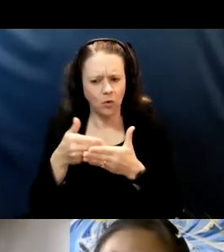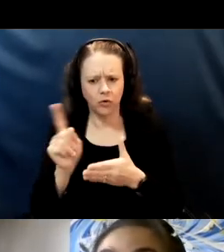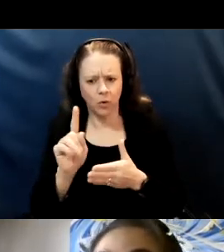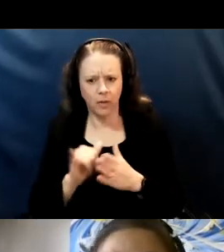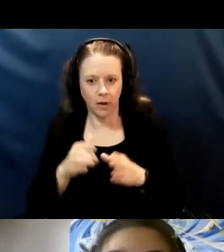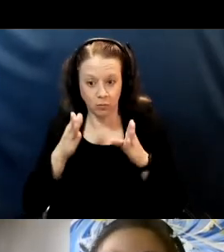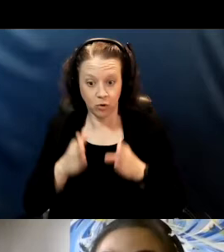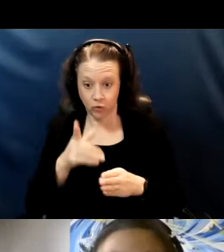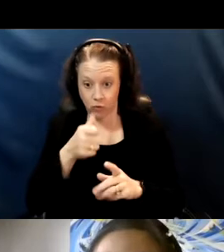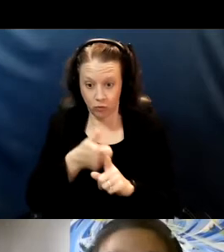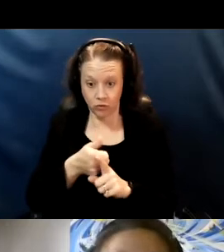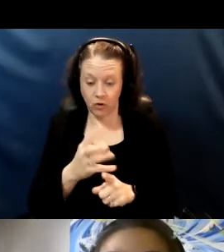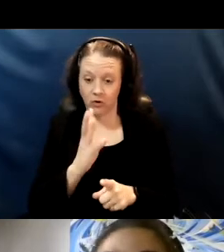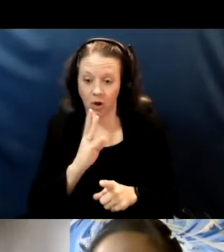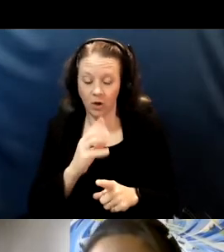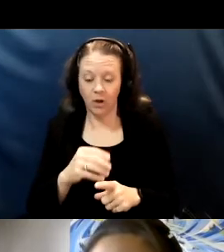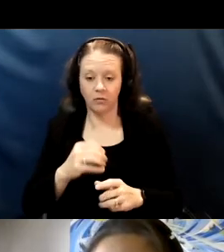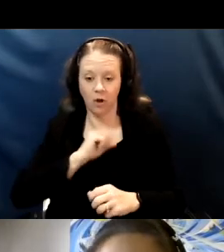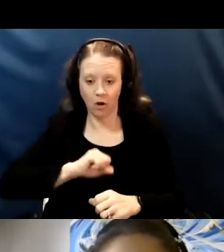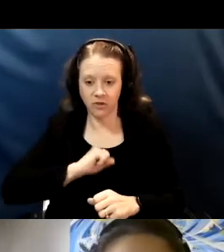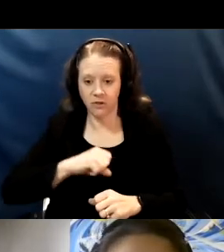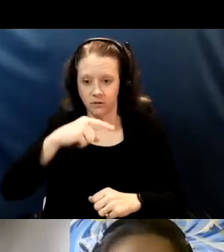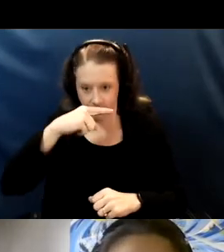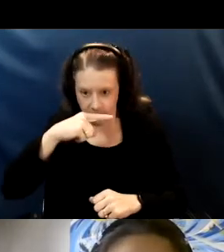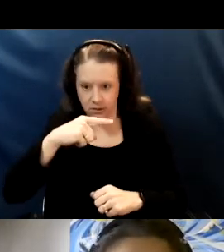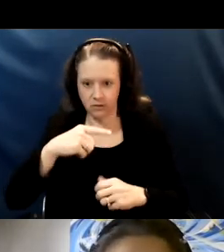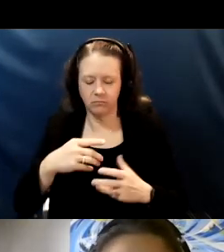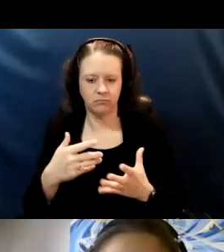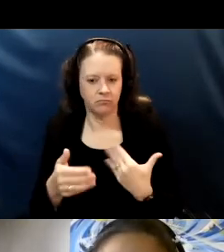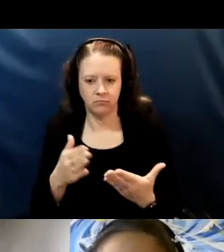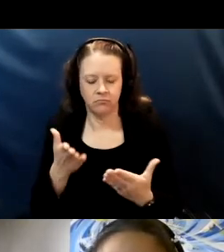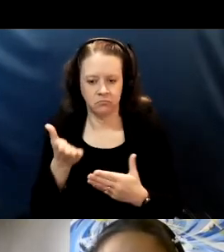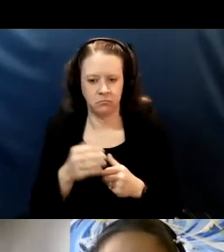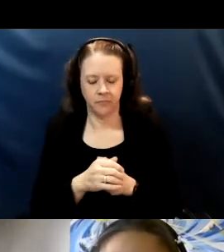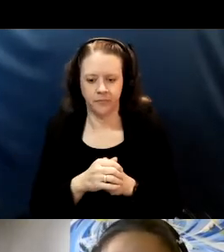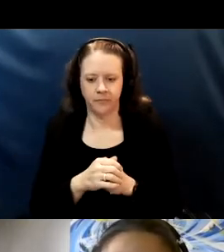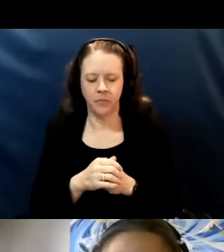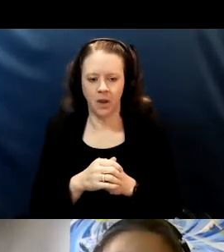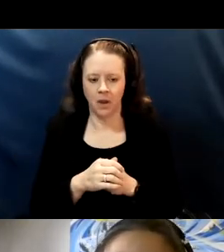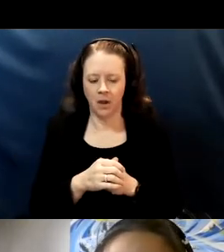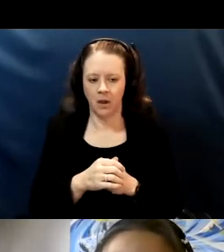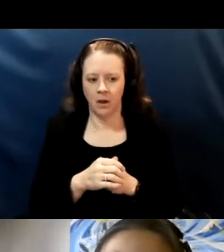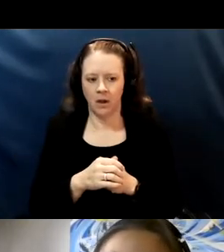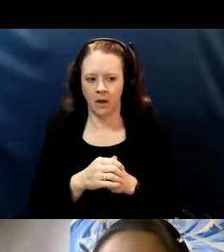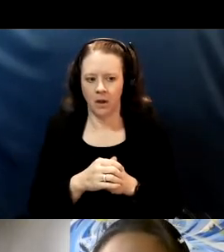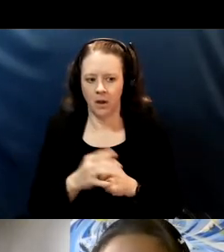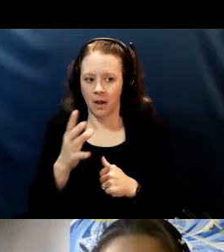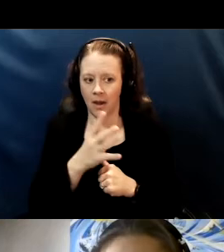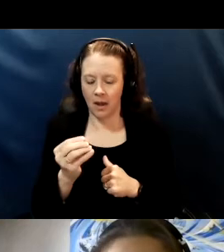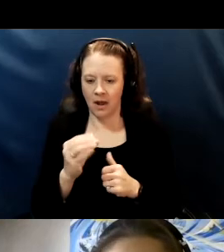who's talking, coughing sneezing is placed and definitely within a few feet.